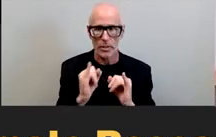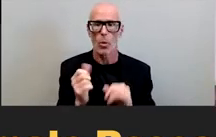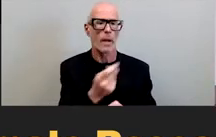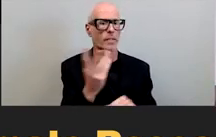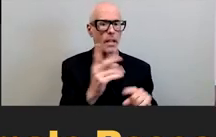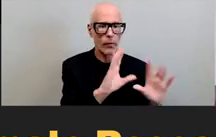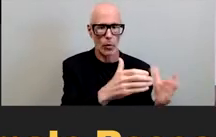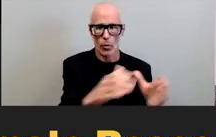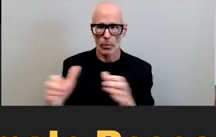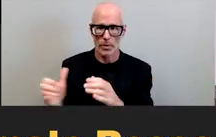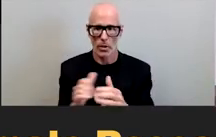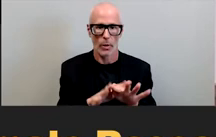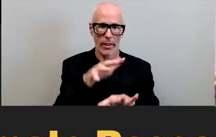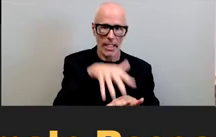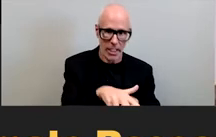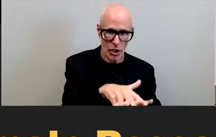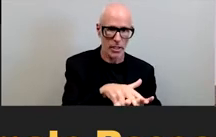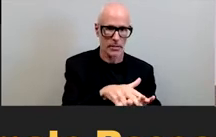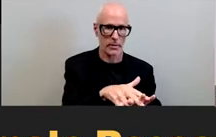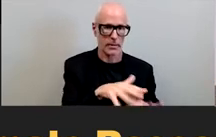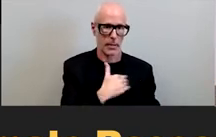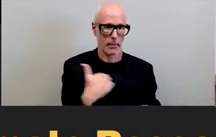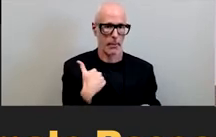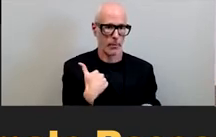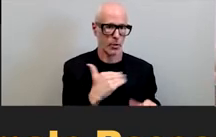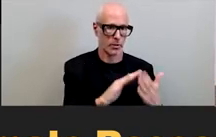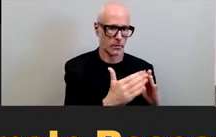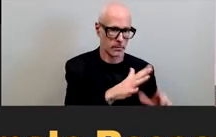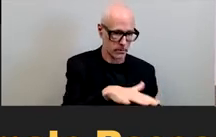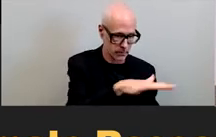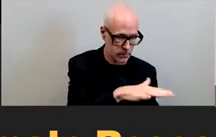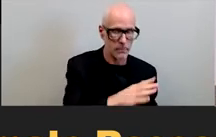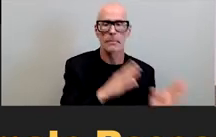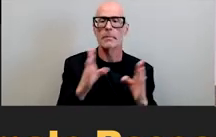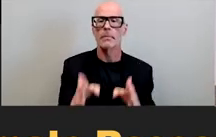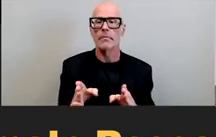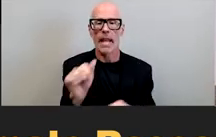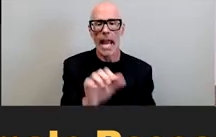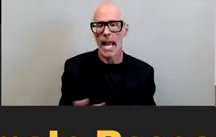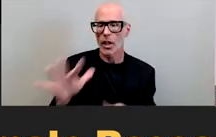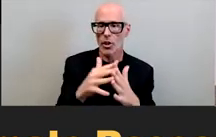with indigenous uh members of the campus community several with just asian americans several with